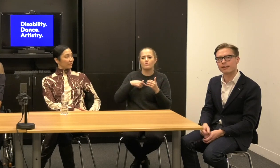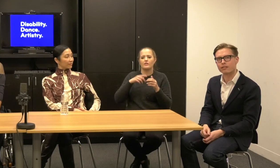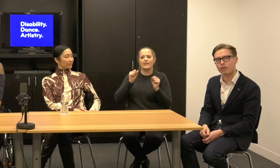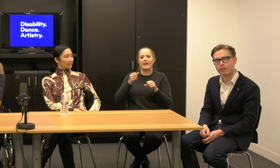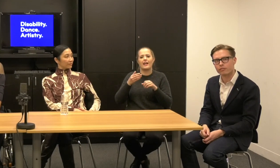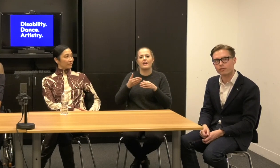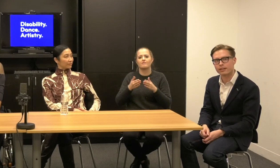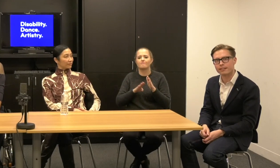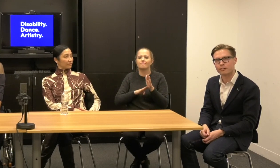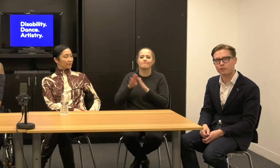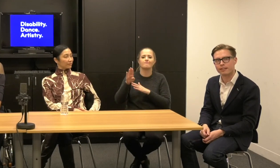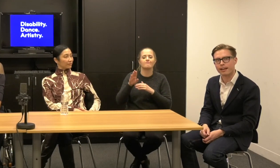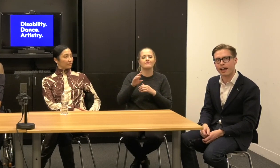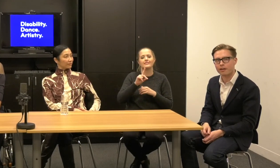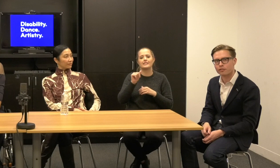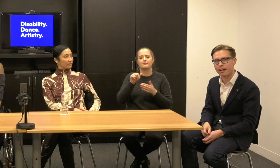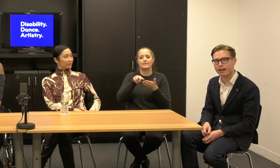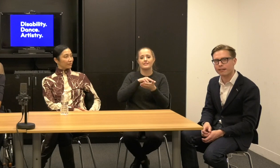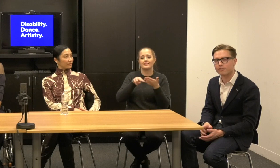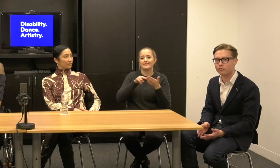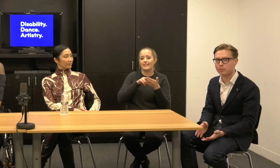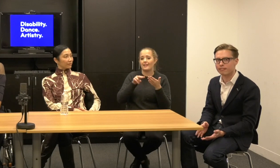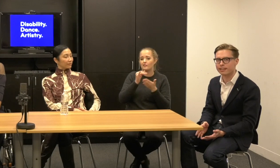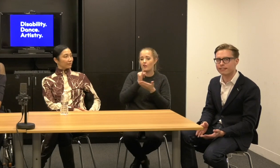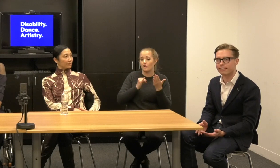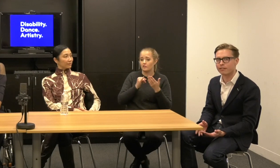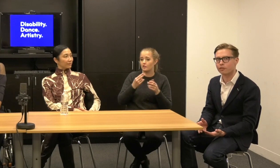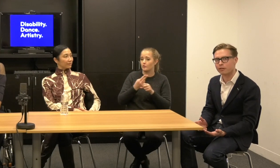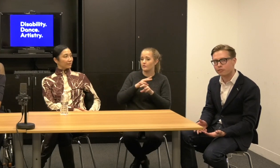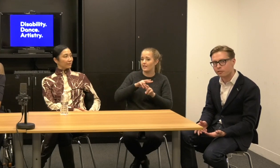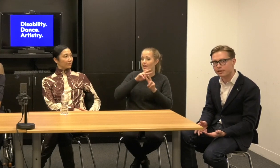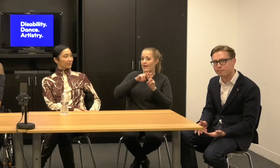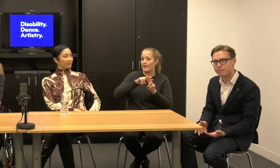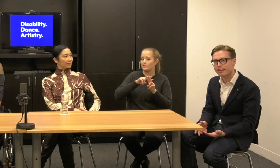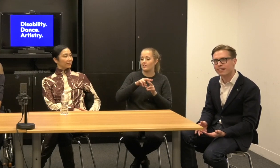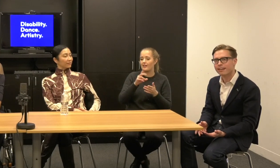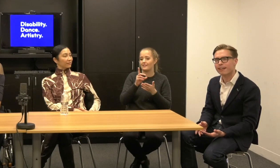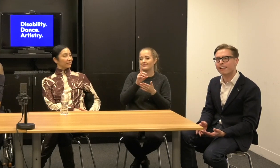dance artists three using hashtag disability dance art history.